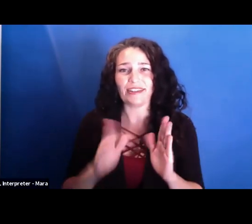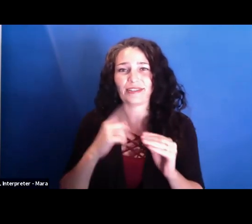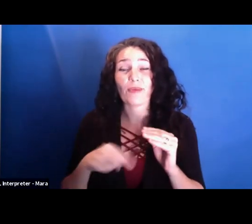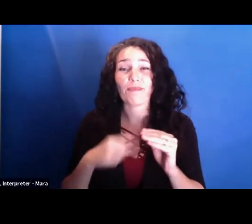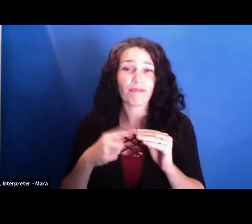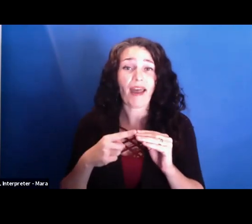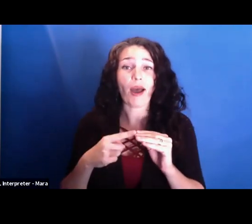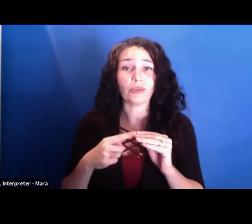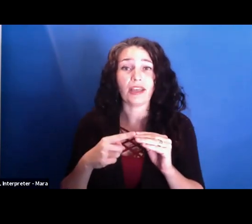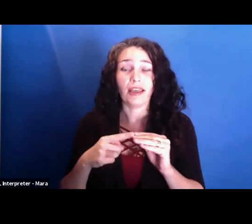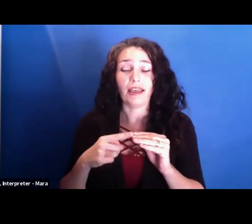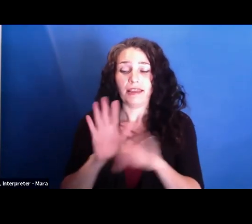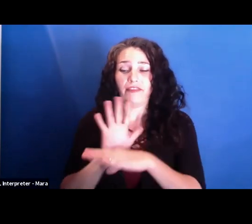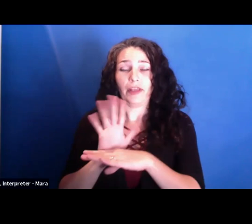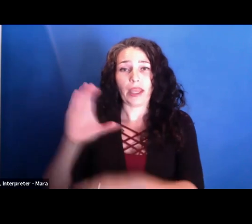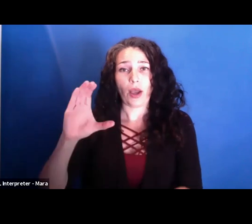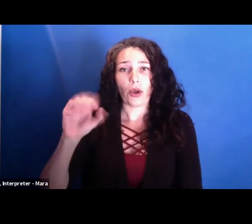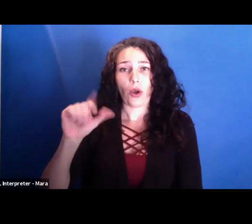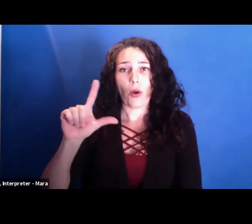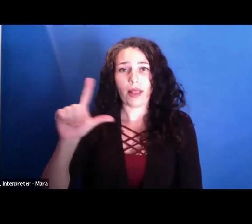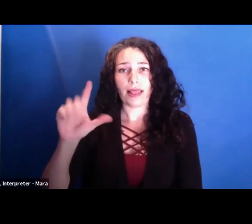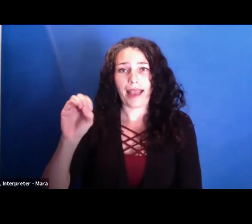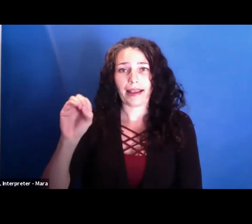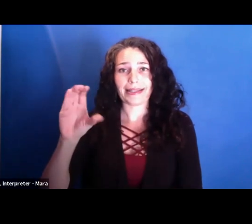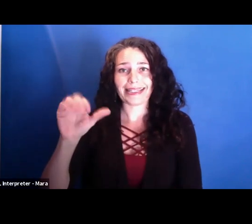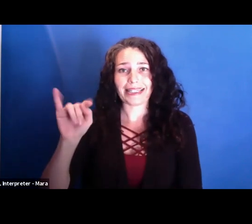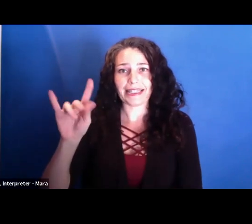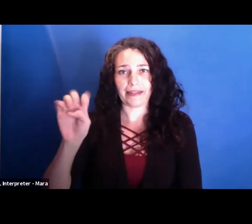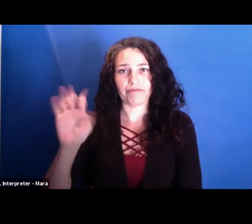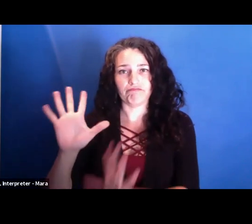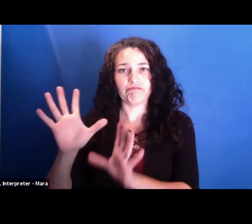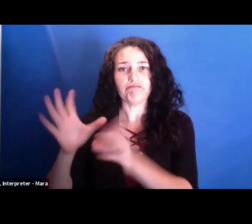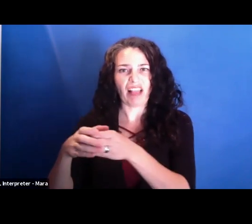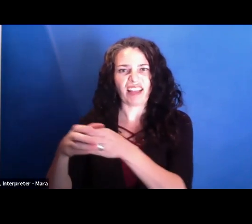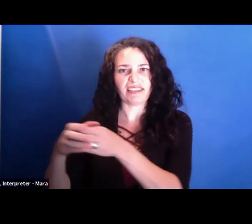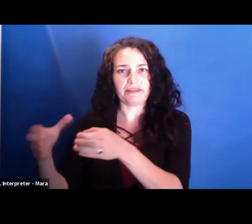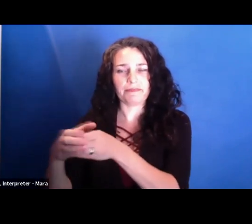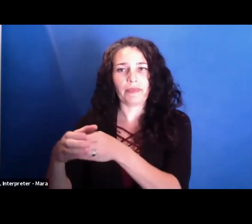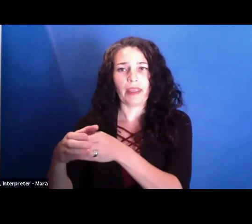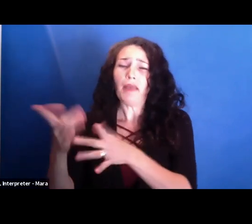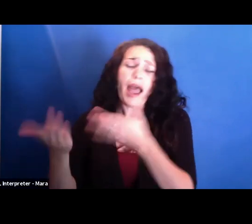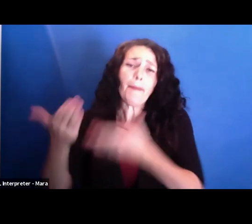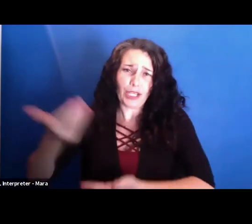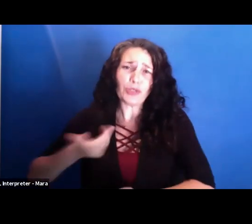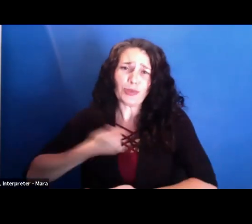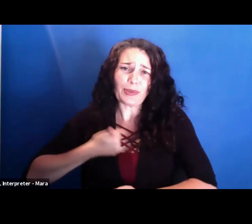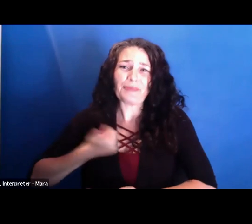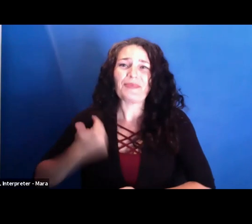Before we begin, I'm just going to introduce myself. You're probably used to me at this point, but my name is Cassidy Dimon.